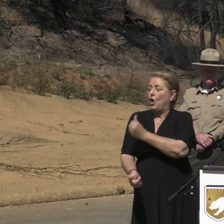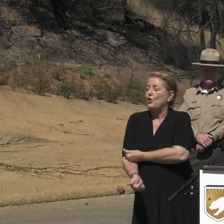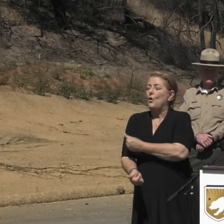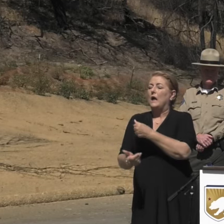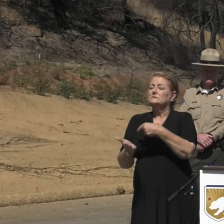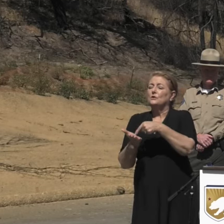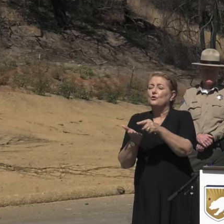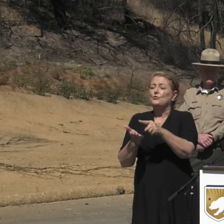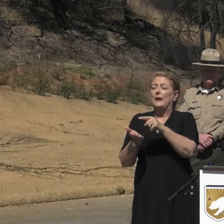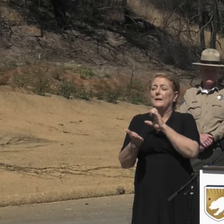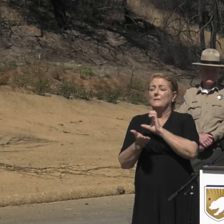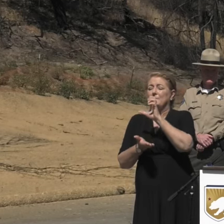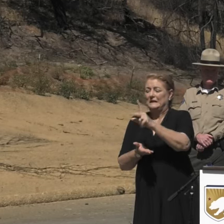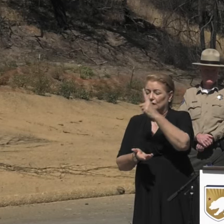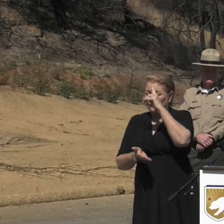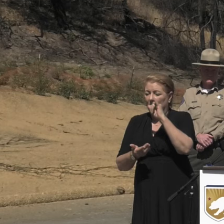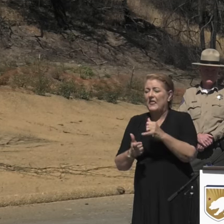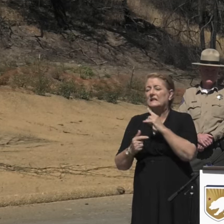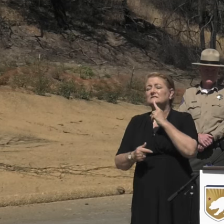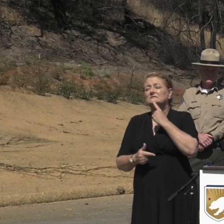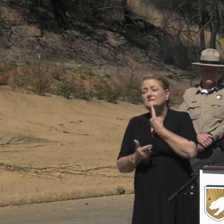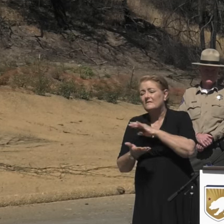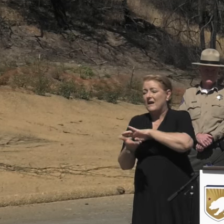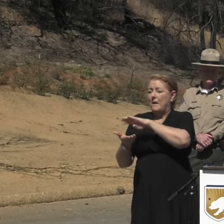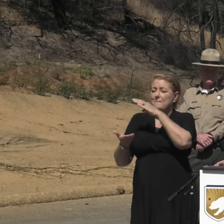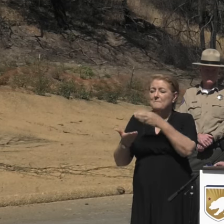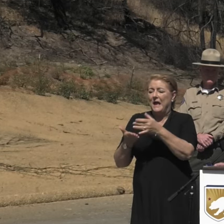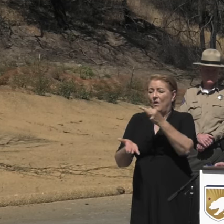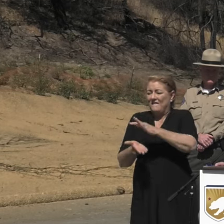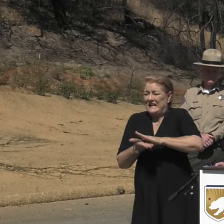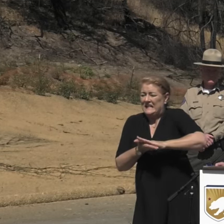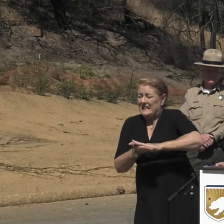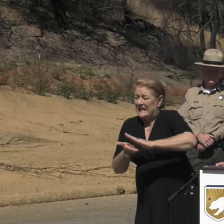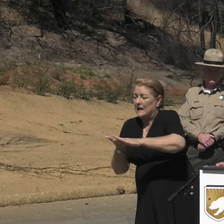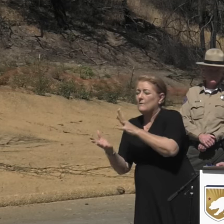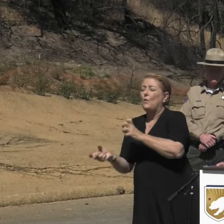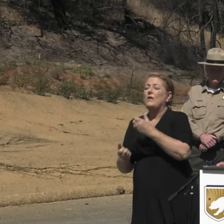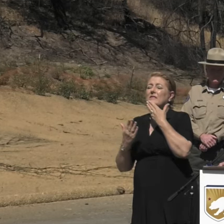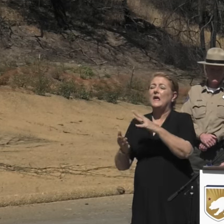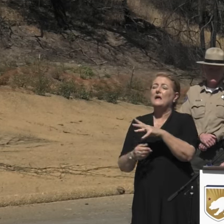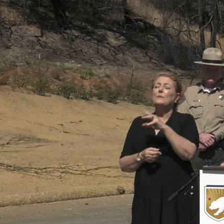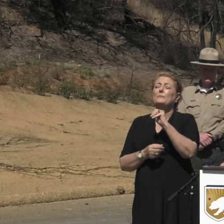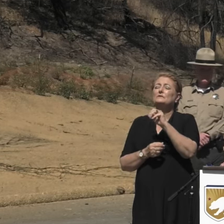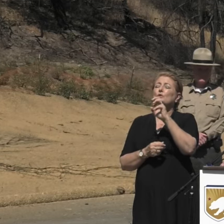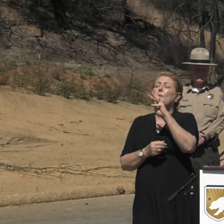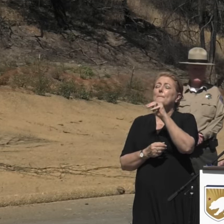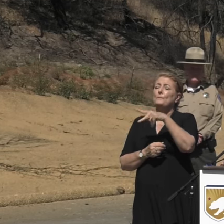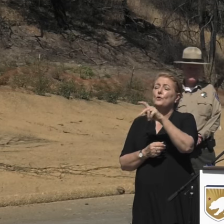cost of this significant cleanup. I wanna thank Director Pestrella and his LA County Public Works team